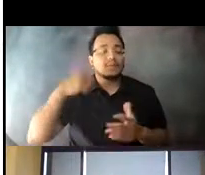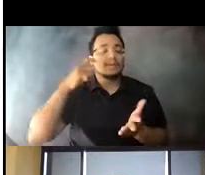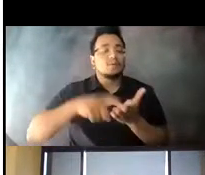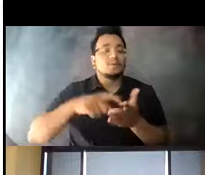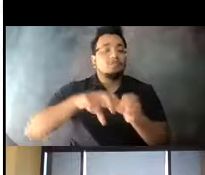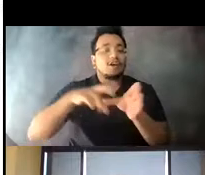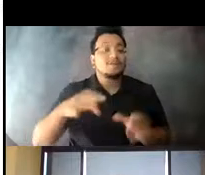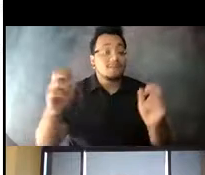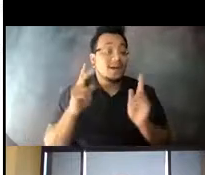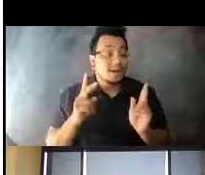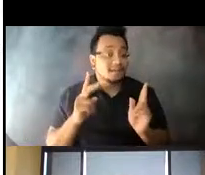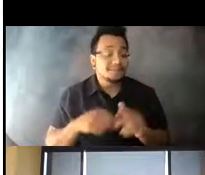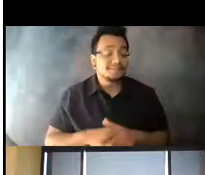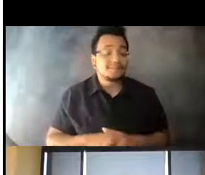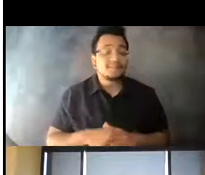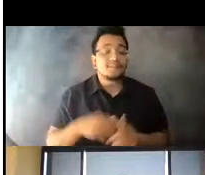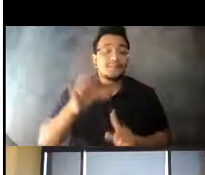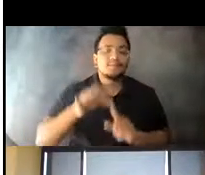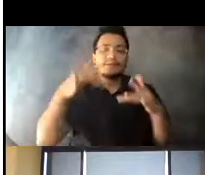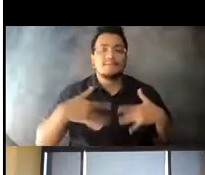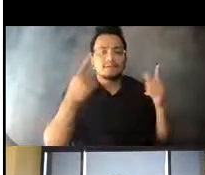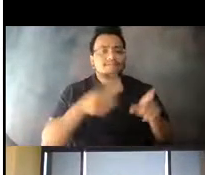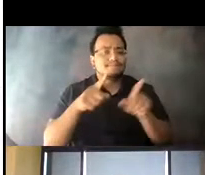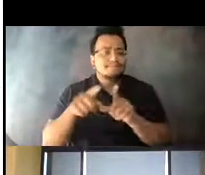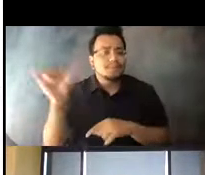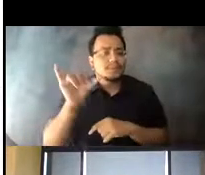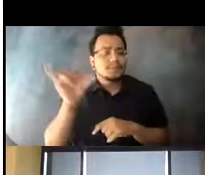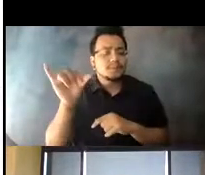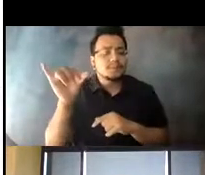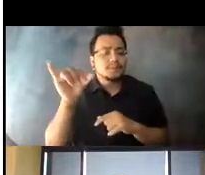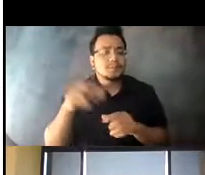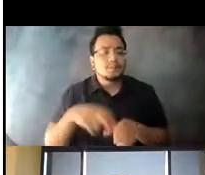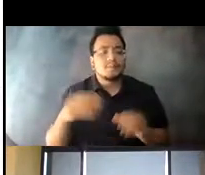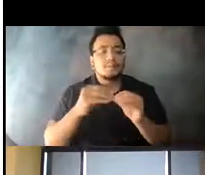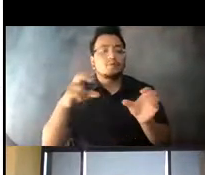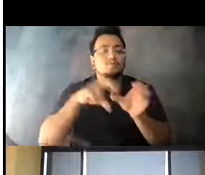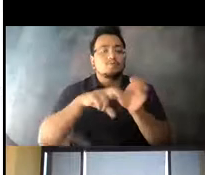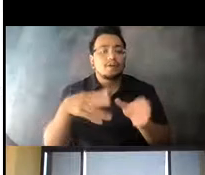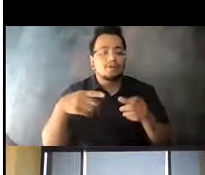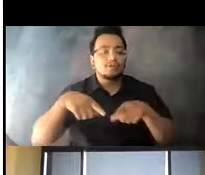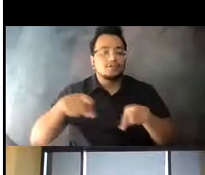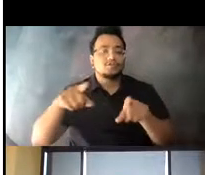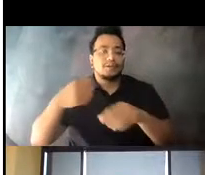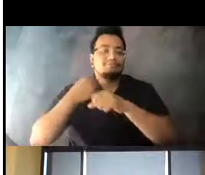14:45:50 And special events will play a role, as well, as we're already seeing ridership spikes when the Padres are in town.